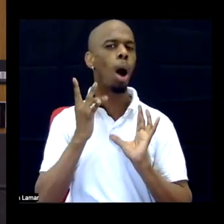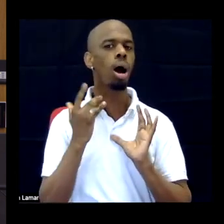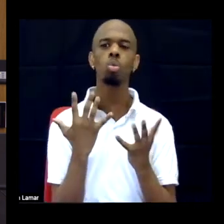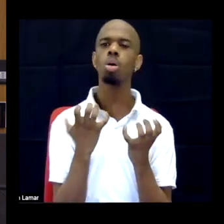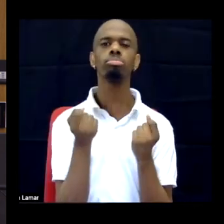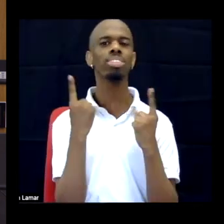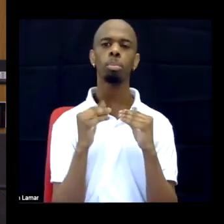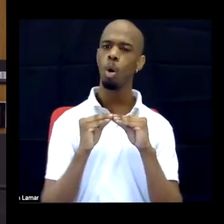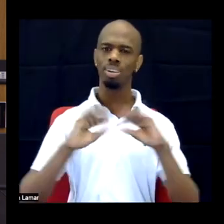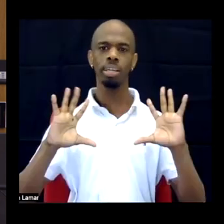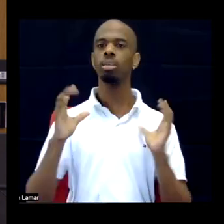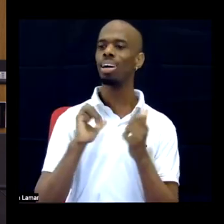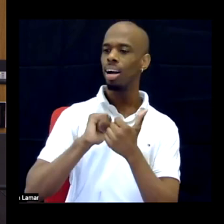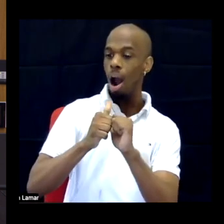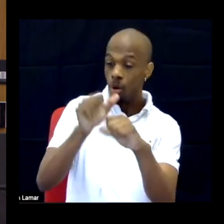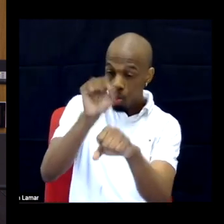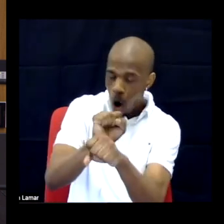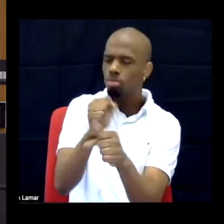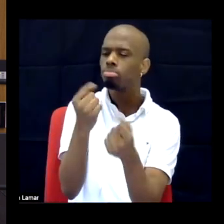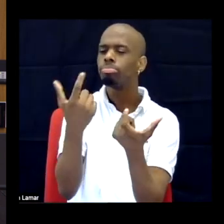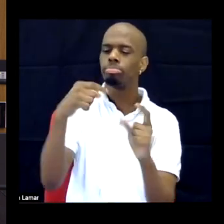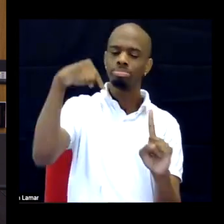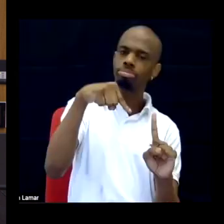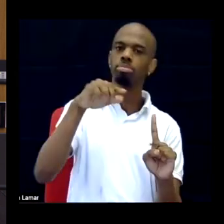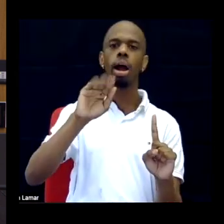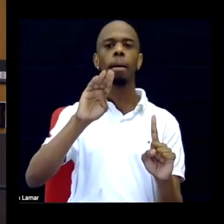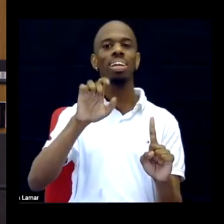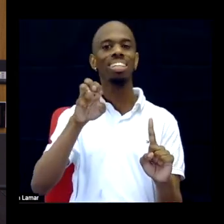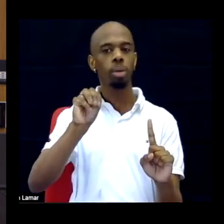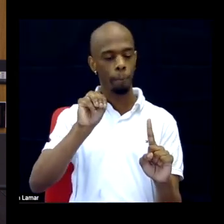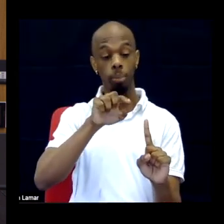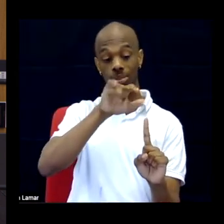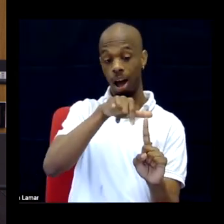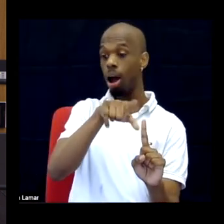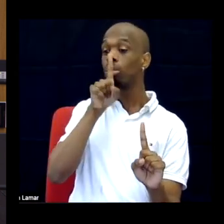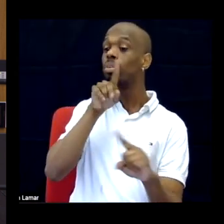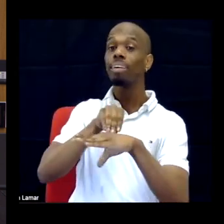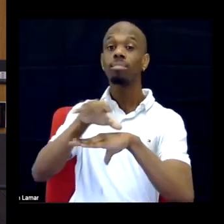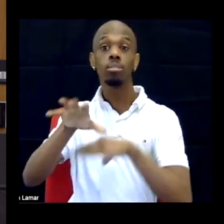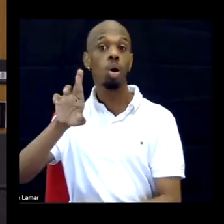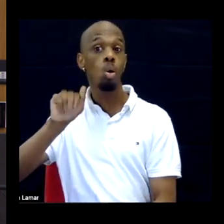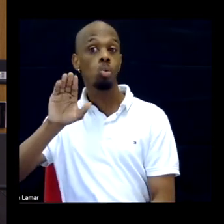how this works, that ableism can have along the lines of race and racism can affects along